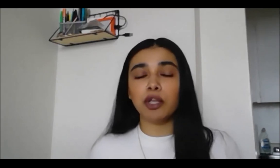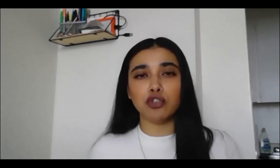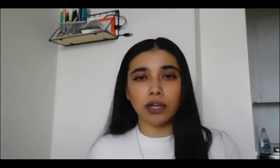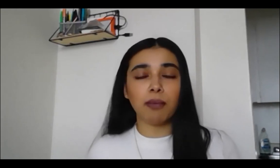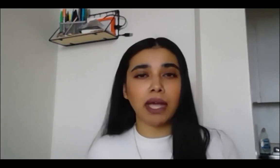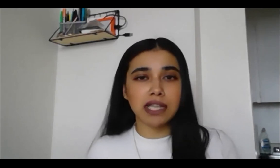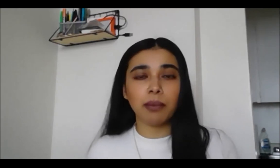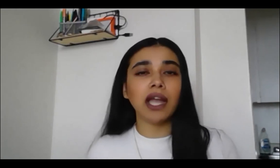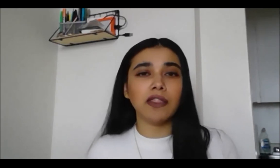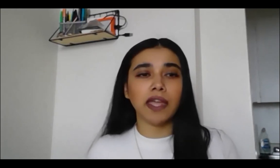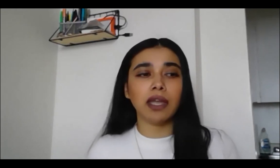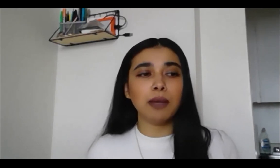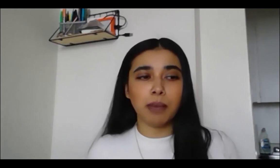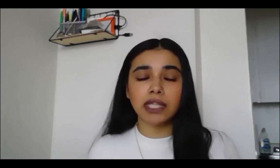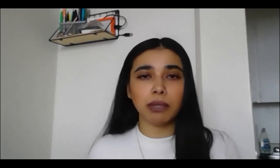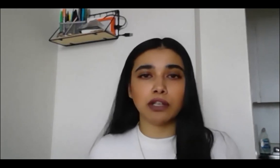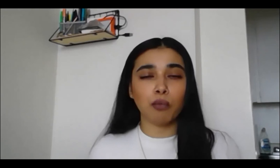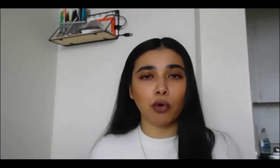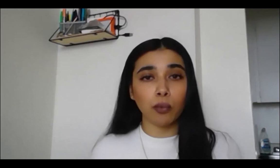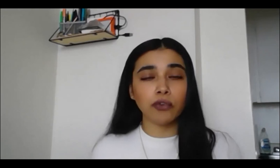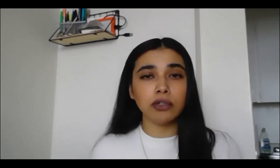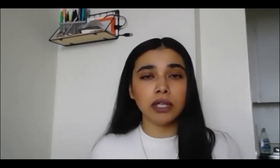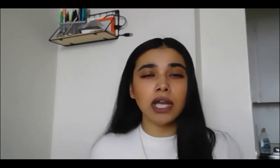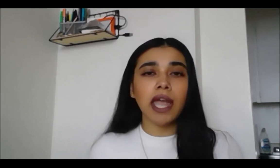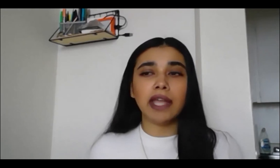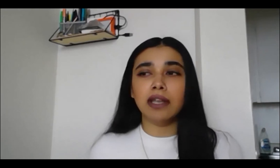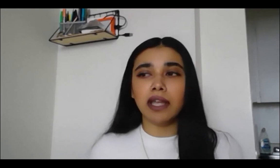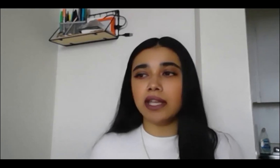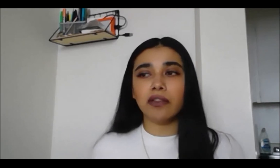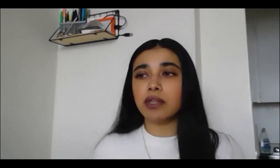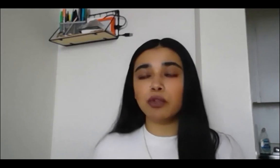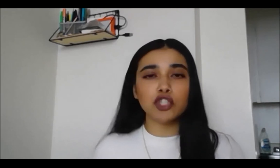happening during a pandemic makes me a little more hopeful. And yeah, some of